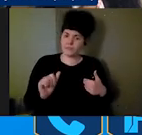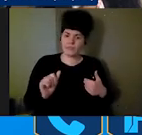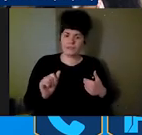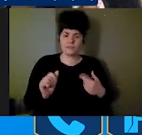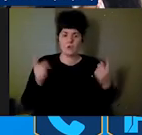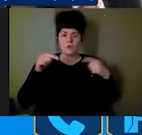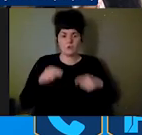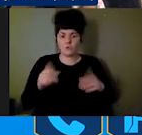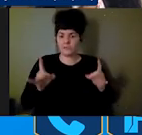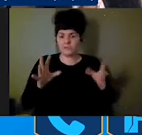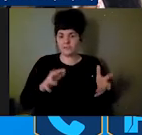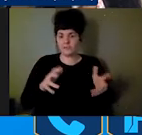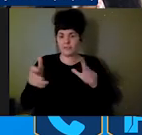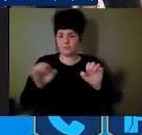the avenues that are created